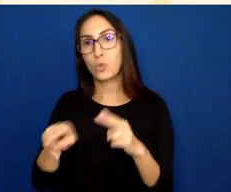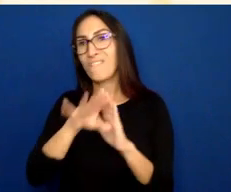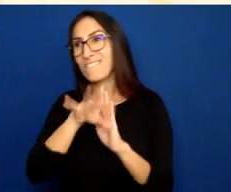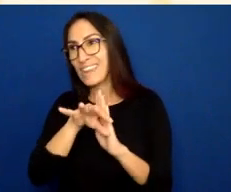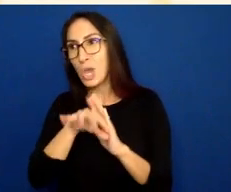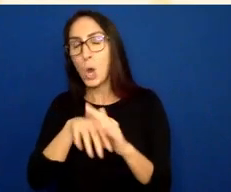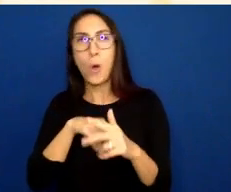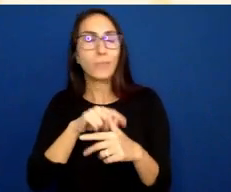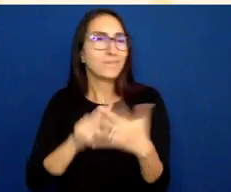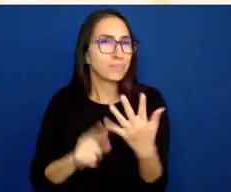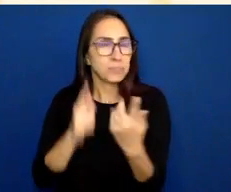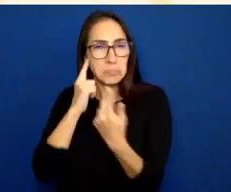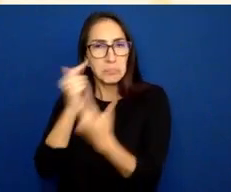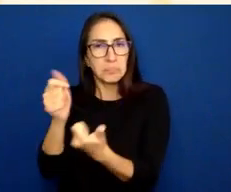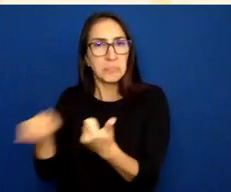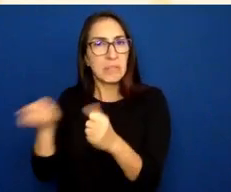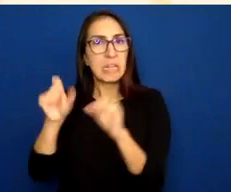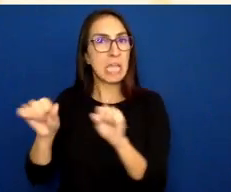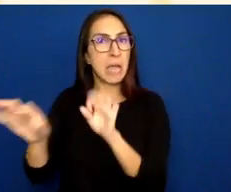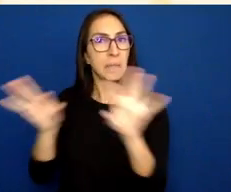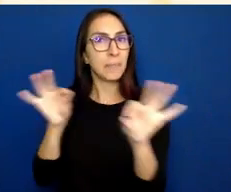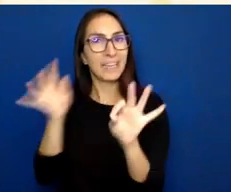Let them choose how they want to explain things to you.